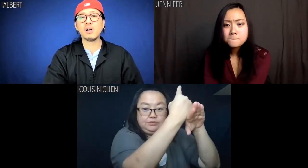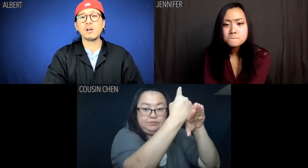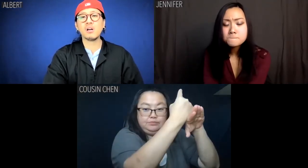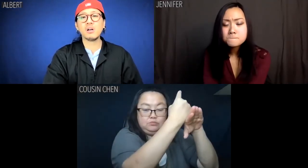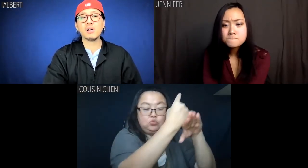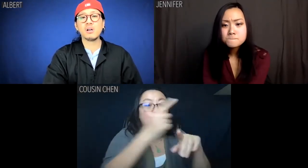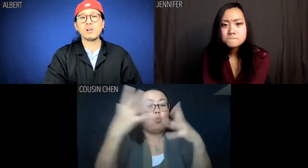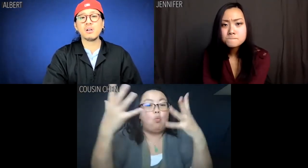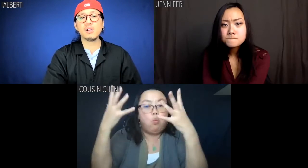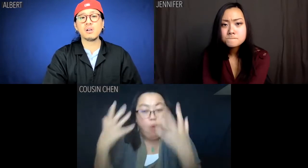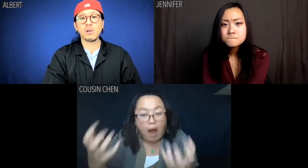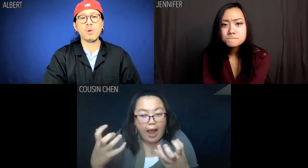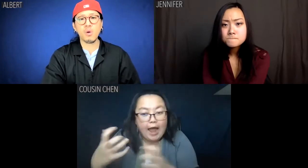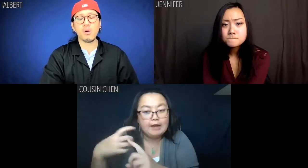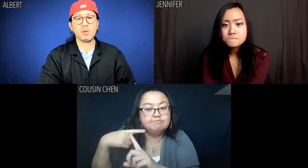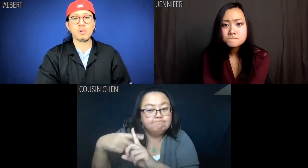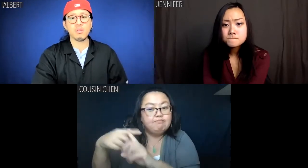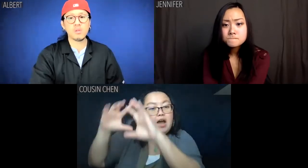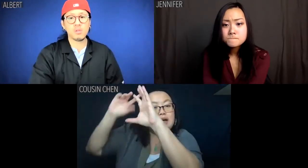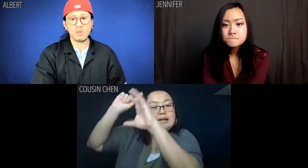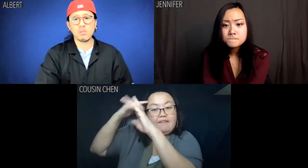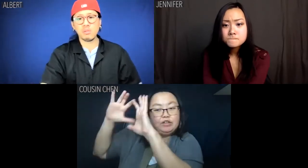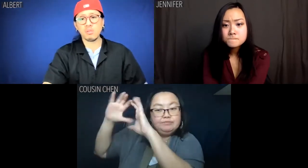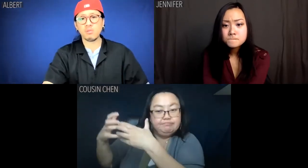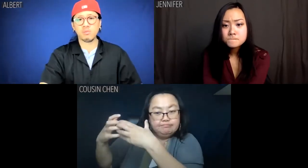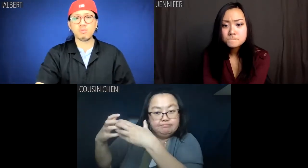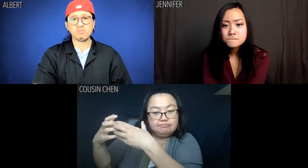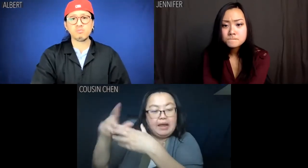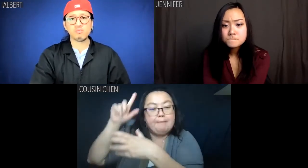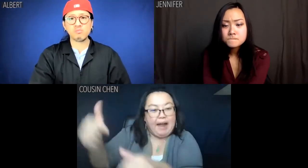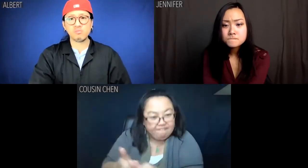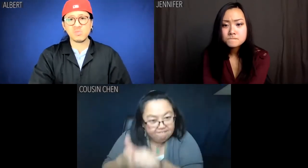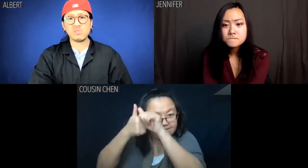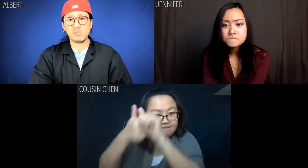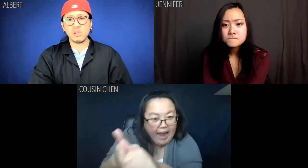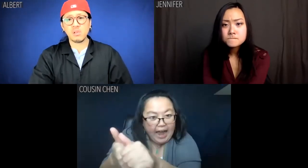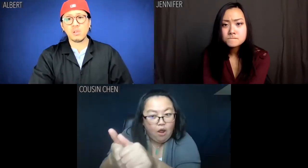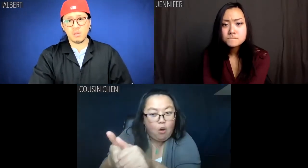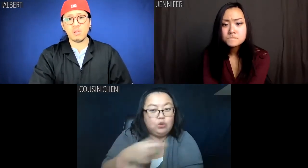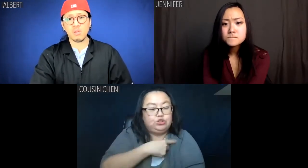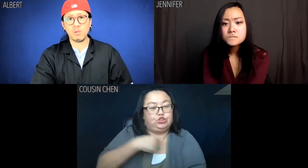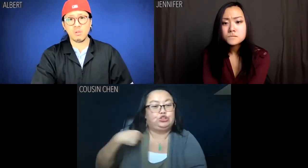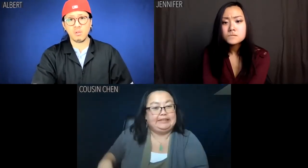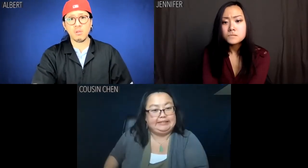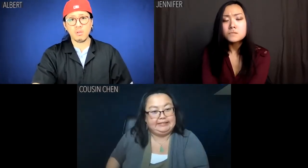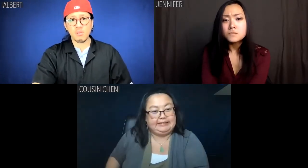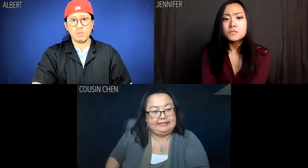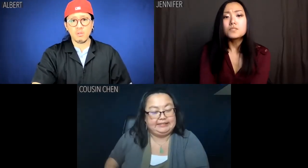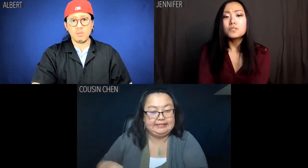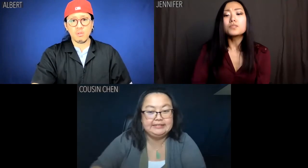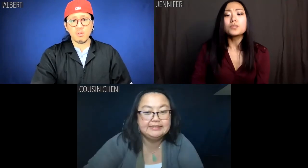If you want to stay on the party's good side, you'd better start acting Chinese.